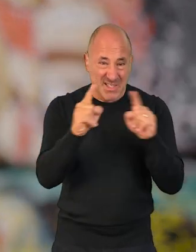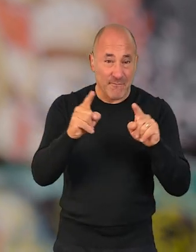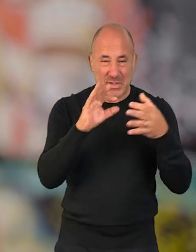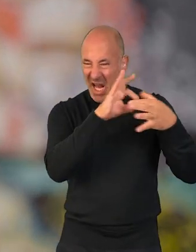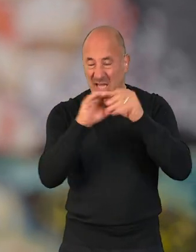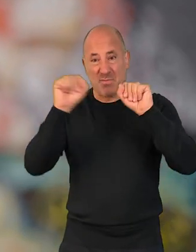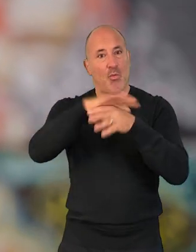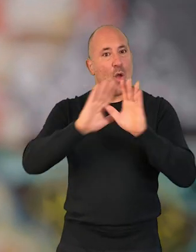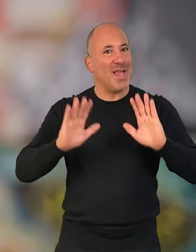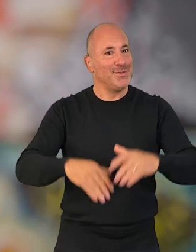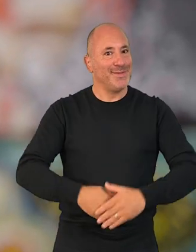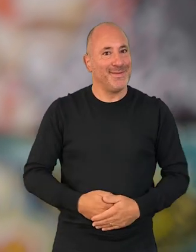and significant to that location.